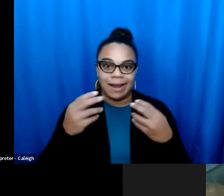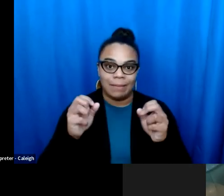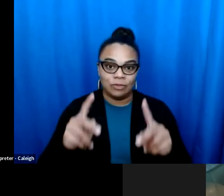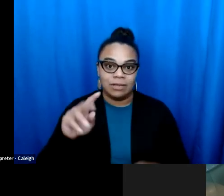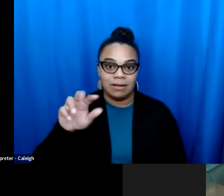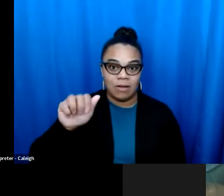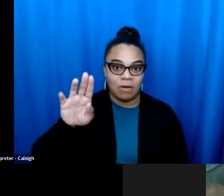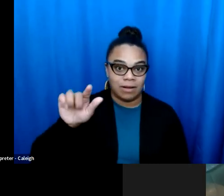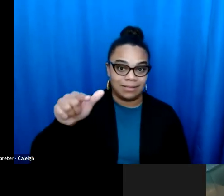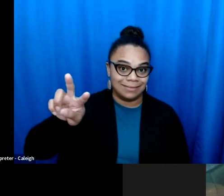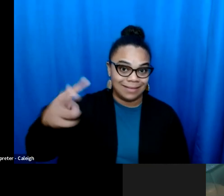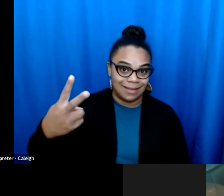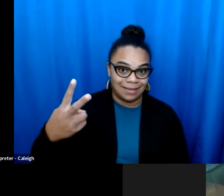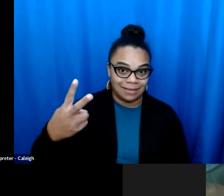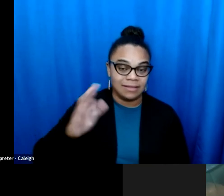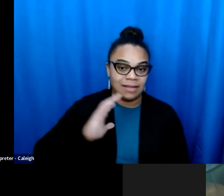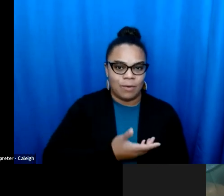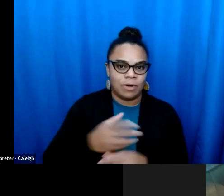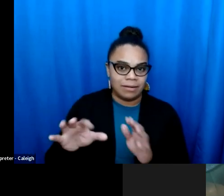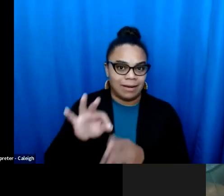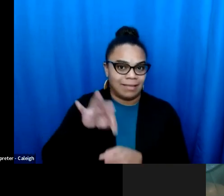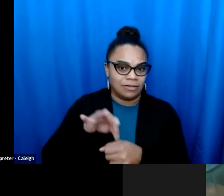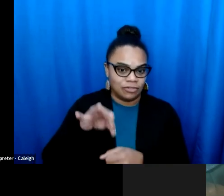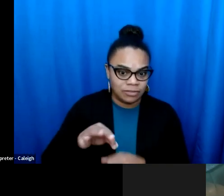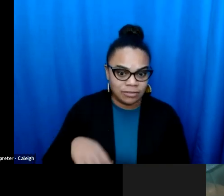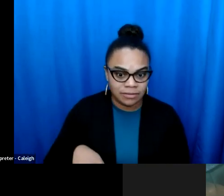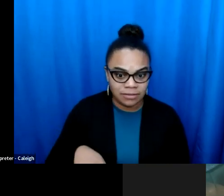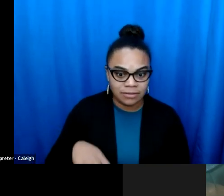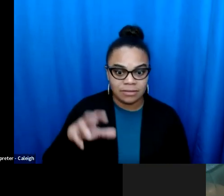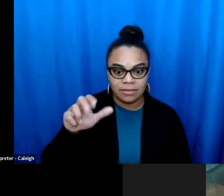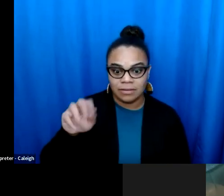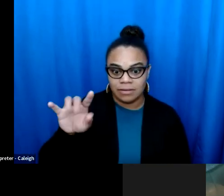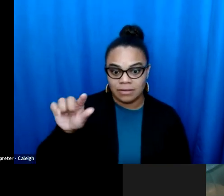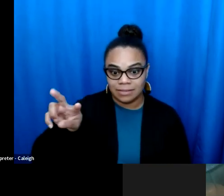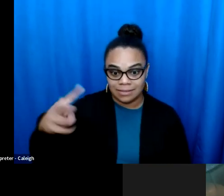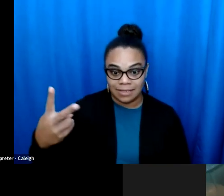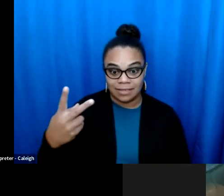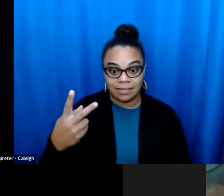For a total ban on a board every single, and and so, when the stakes were very clear, like that, yeah, that we had an opportunity. clear that the Supreme Court [broken audio] that we had an opportunity of August 2nd in our